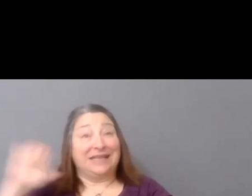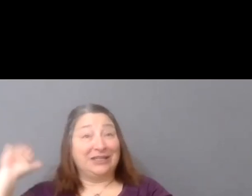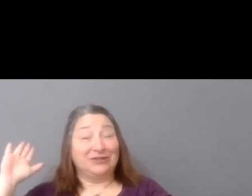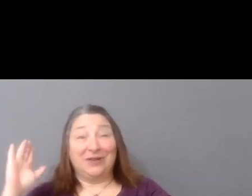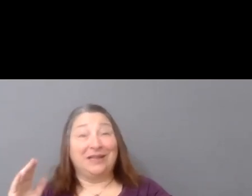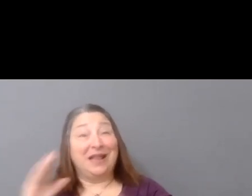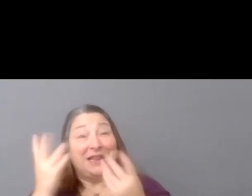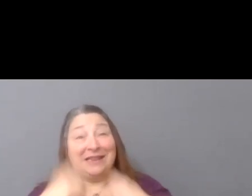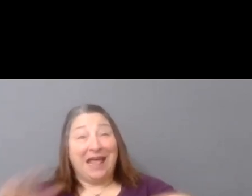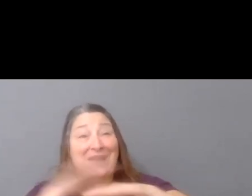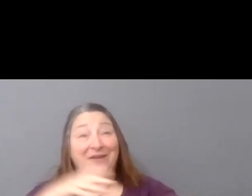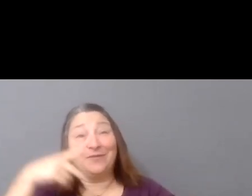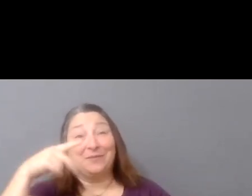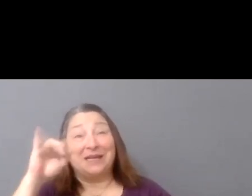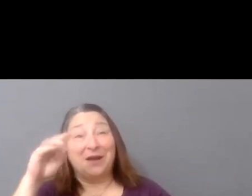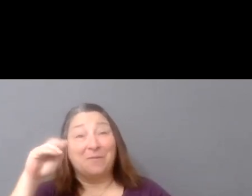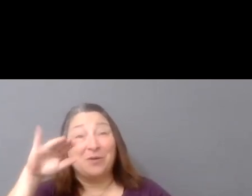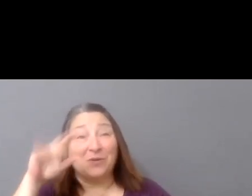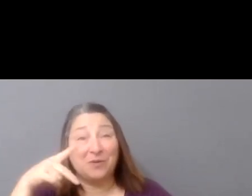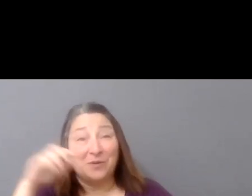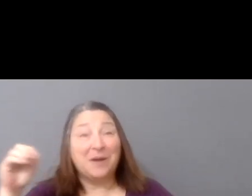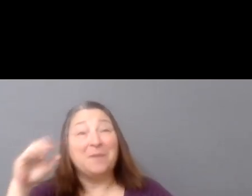Peoria, Potawatomi, Miami, and Sioux people.